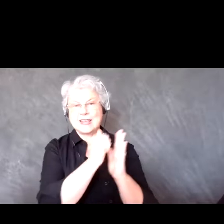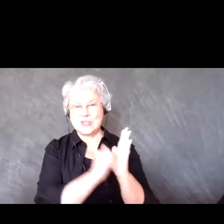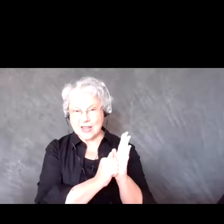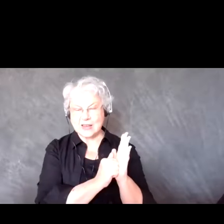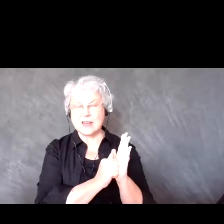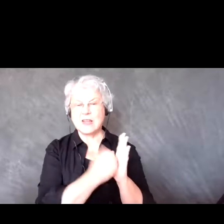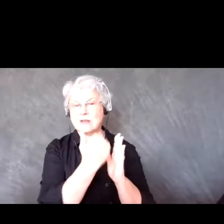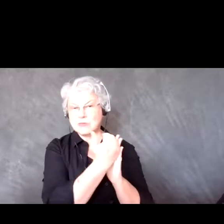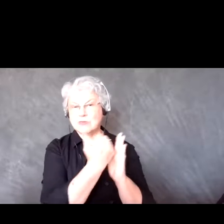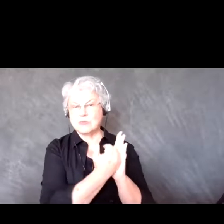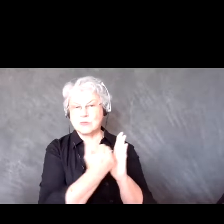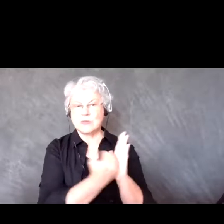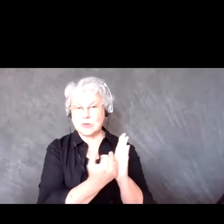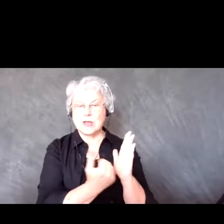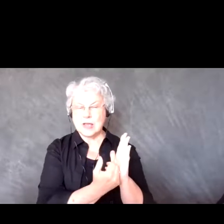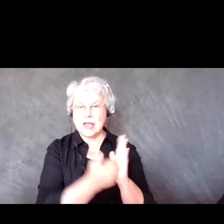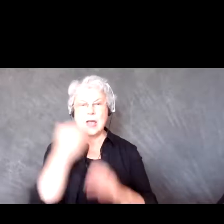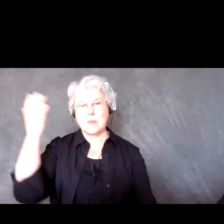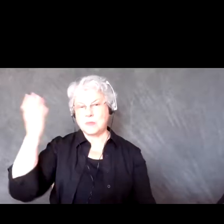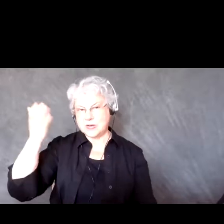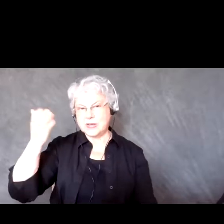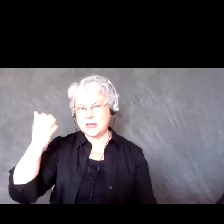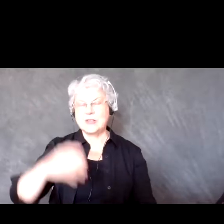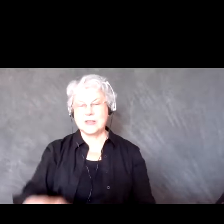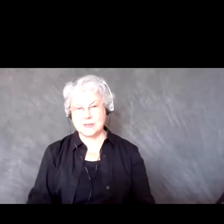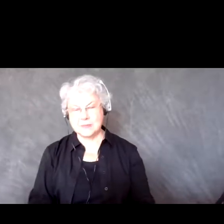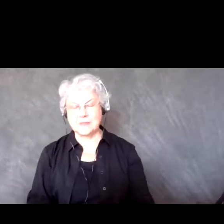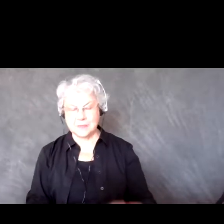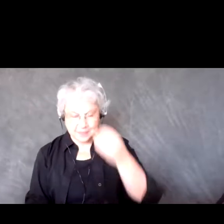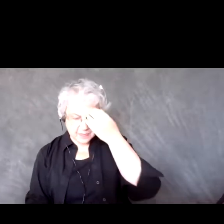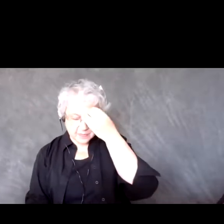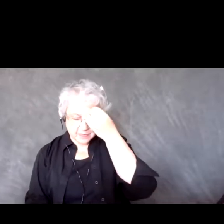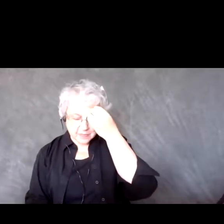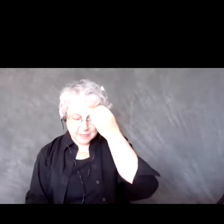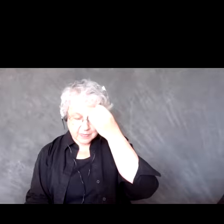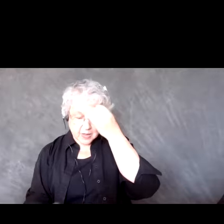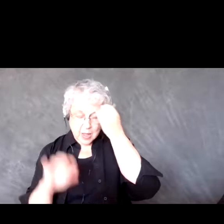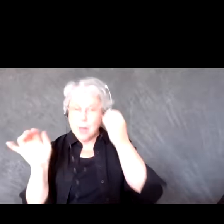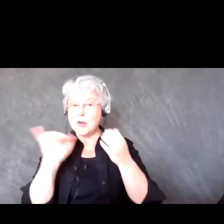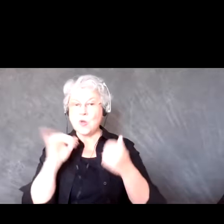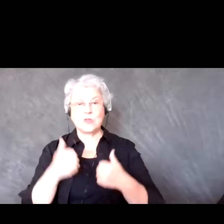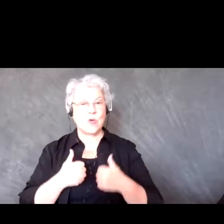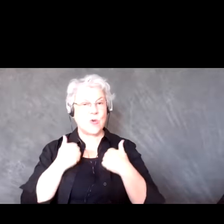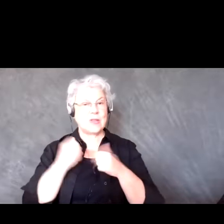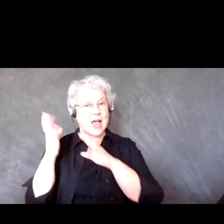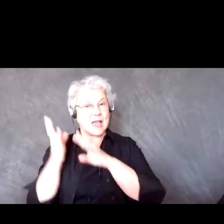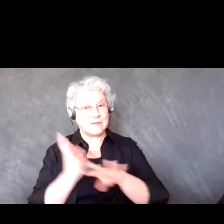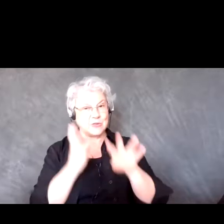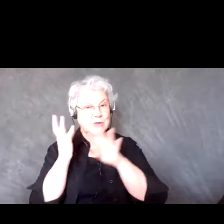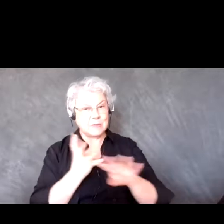and having presentations. But also live streaming, making it different, trying to make it not just